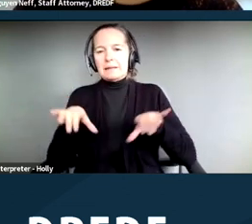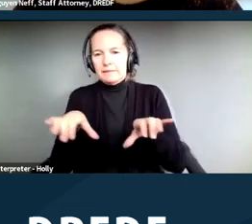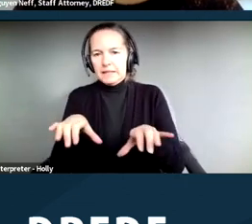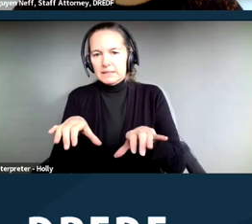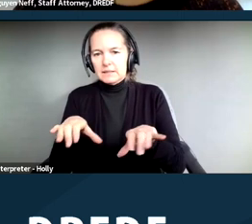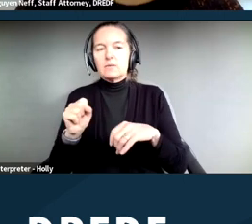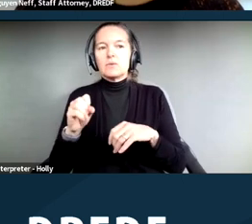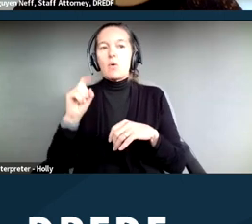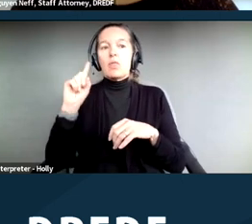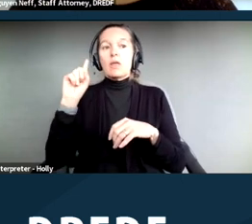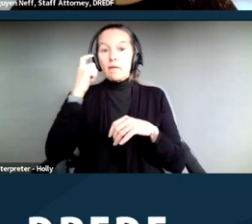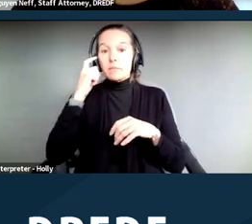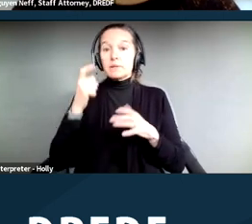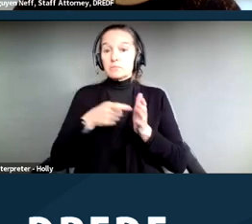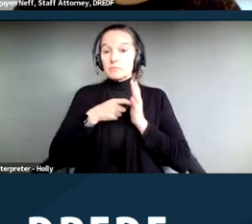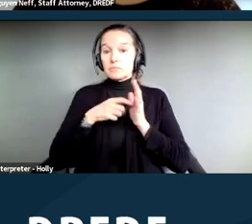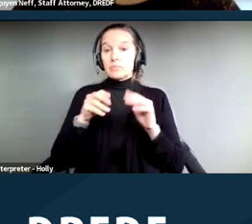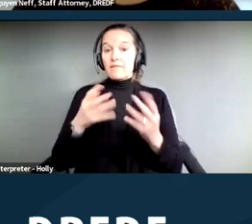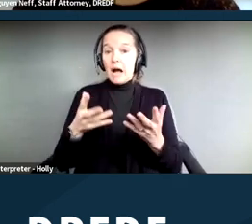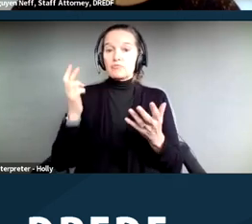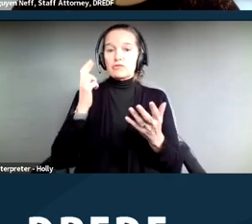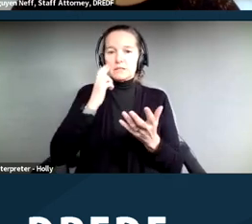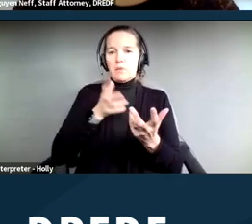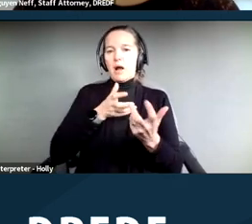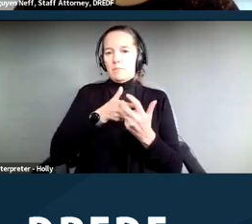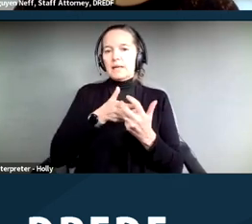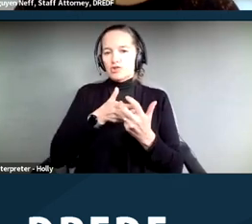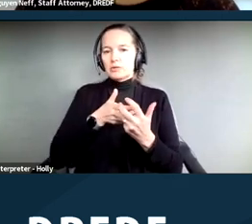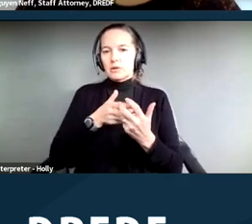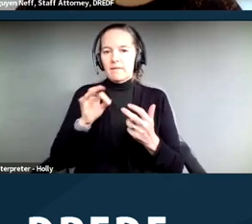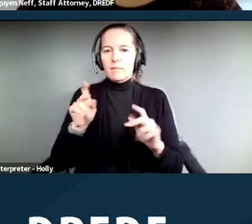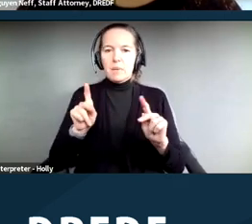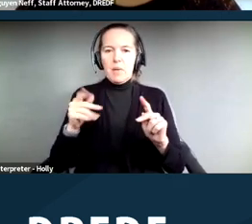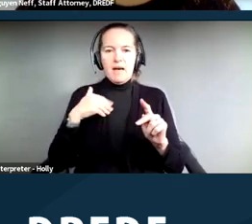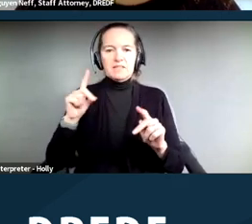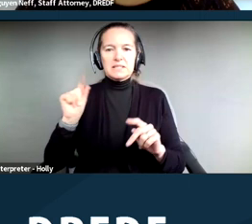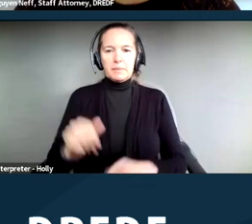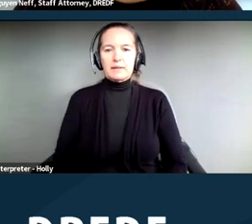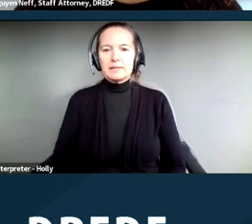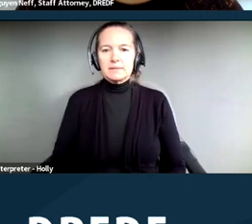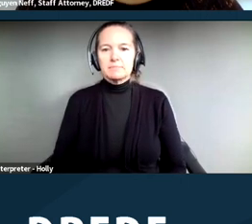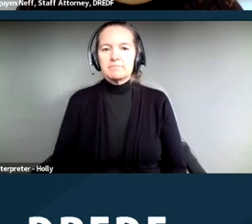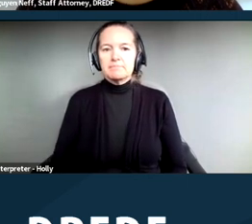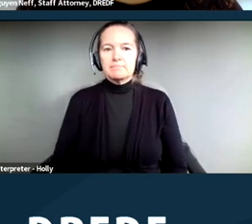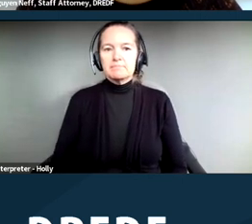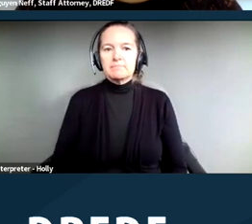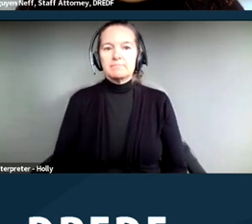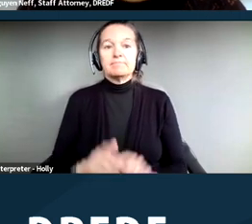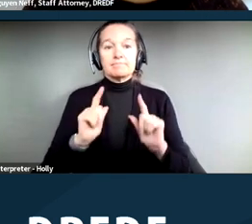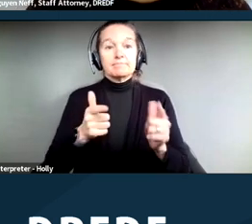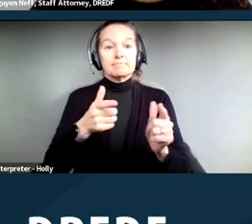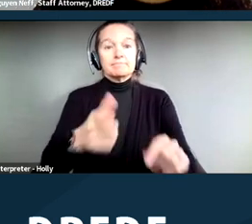government's required to provide a reasonable accommodation for people with disabilities.